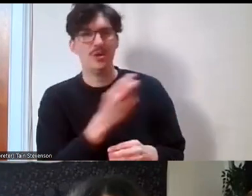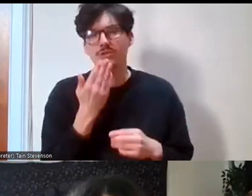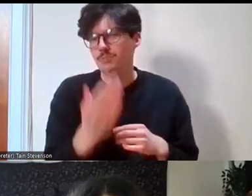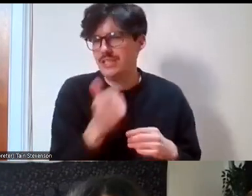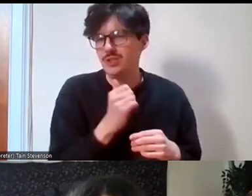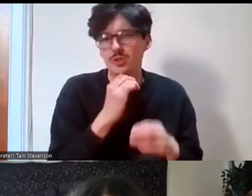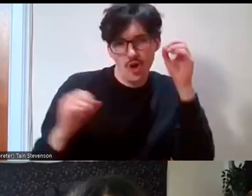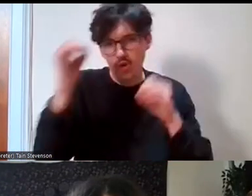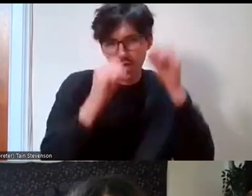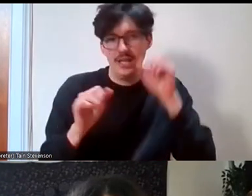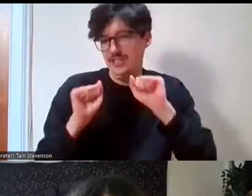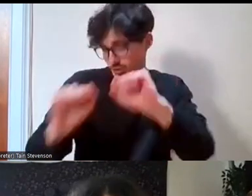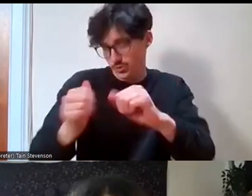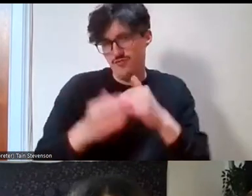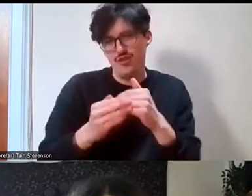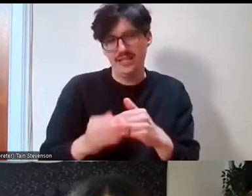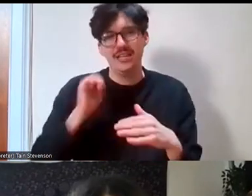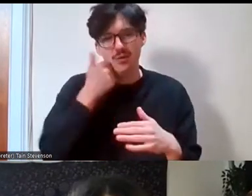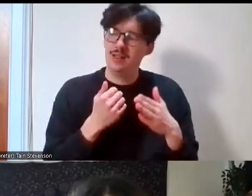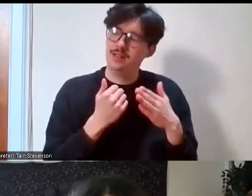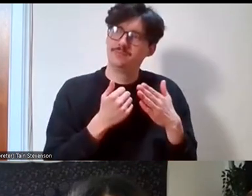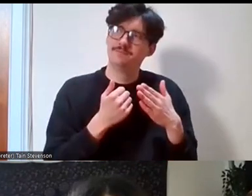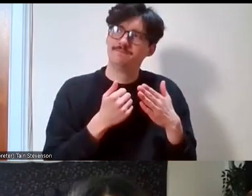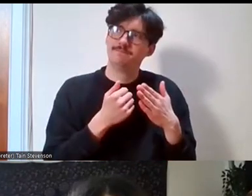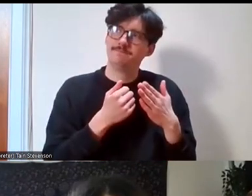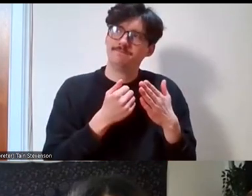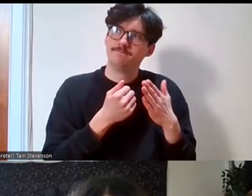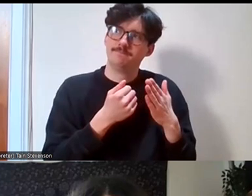because often that points you in those sort of areas but as well as using this